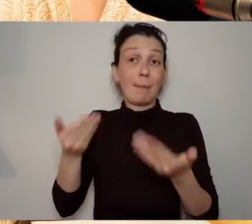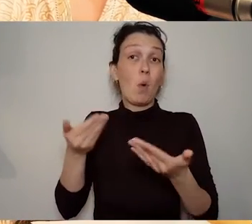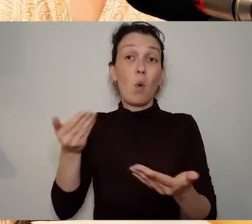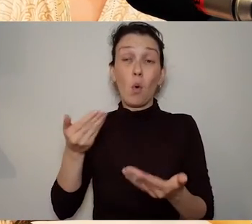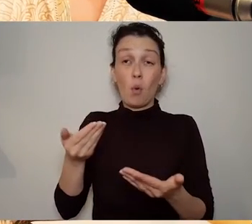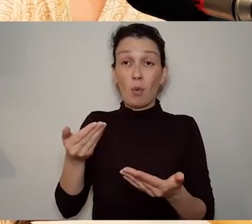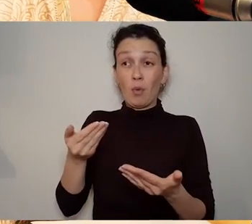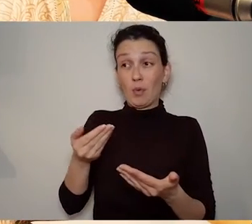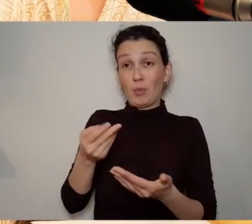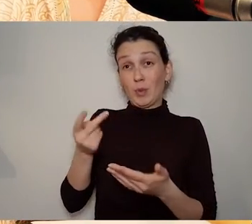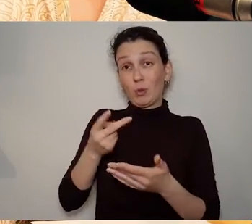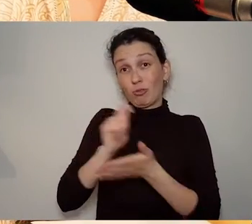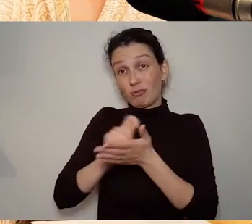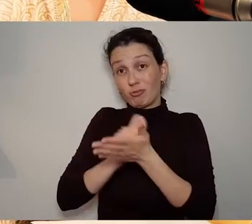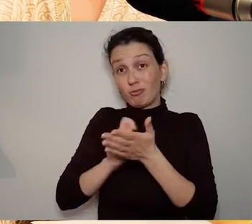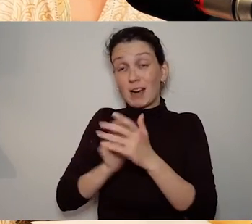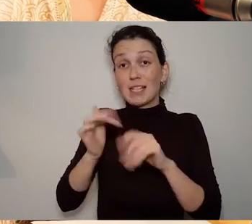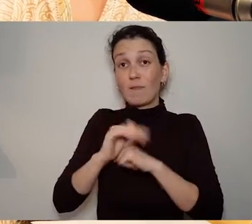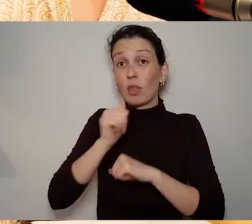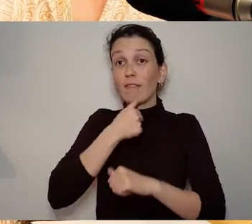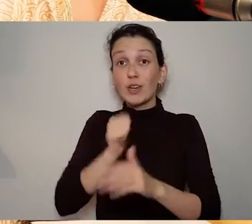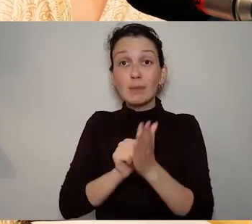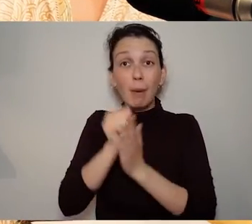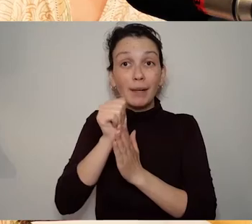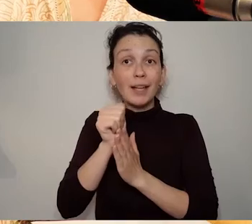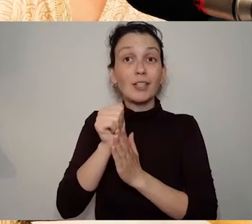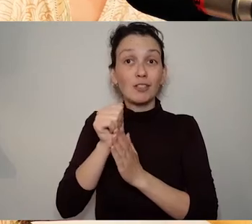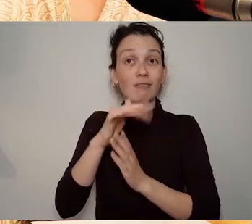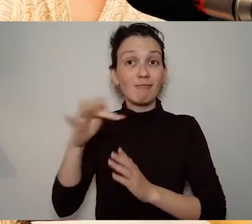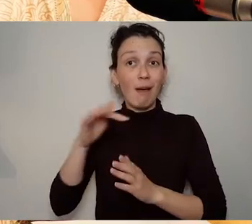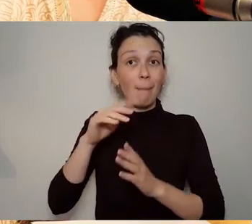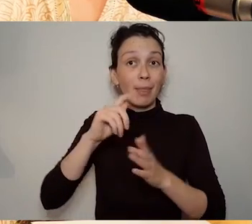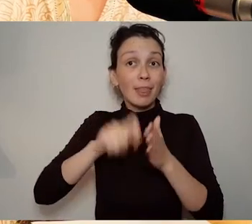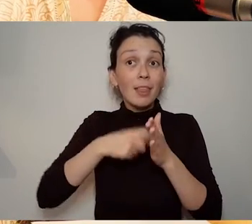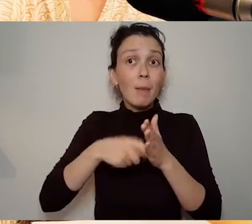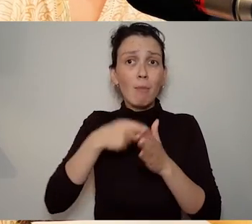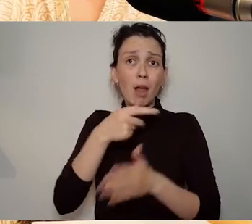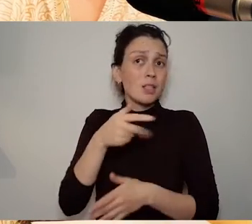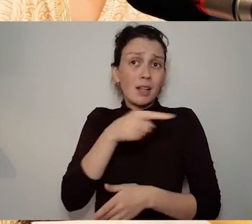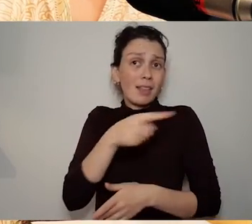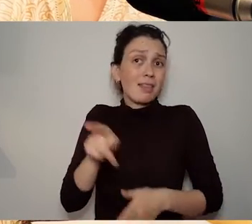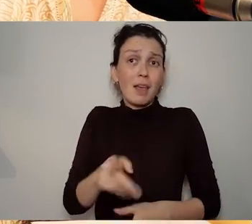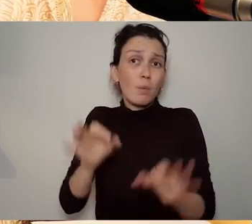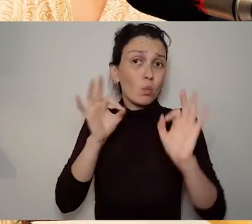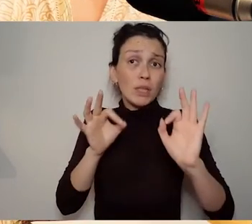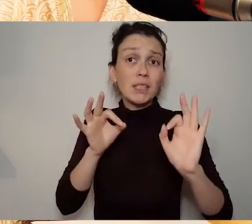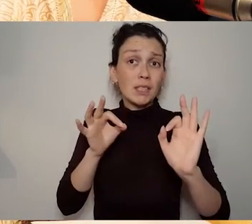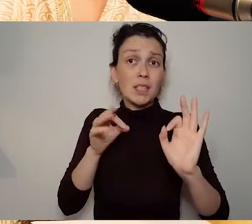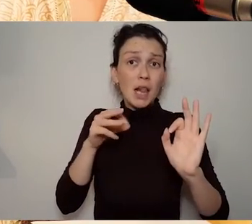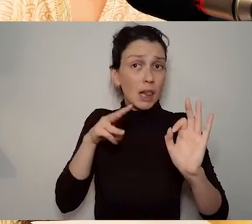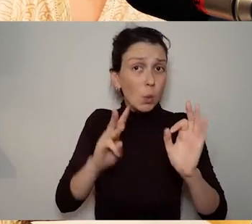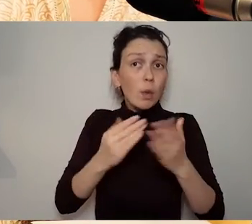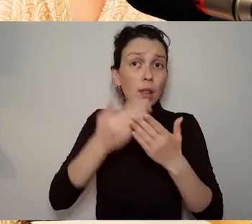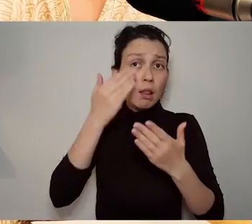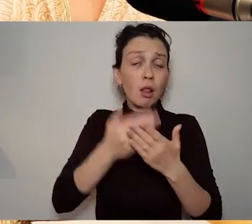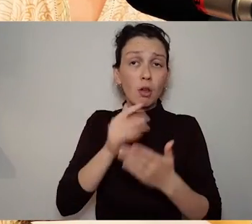write them. They will help us understand more about the project and reflect on the project but the